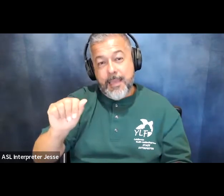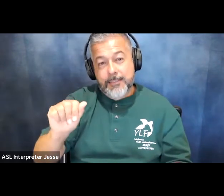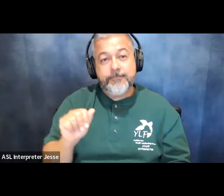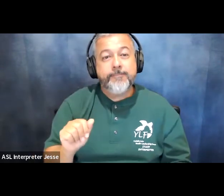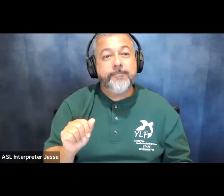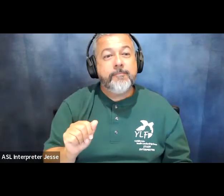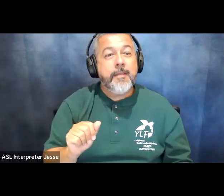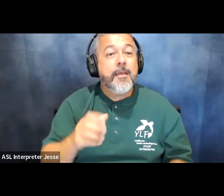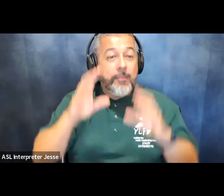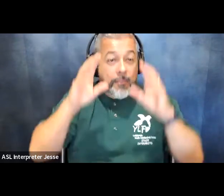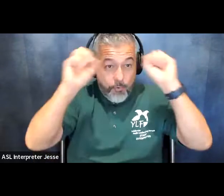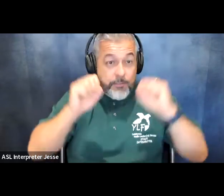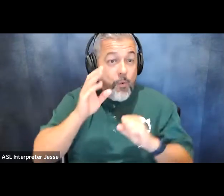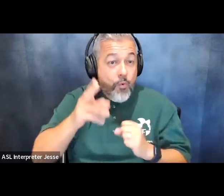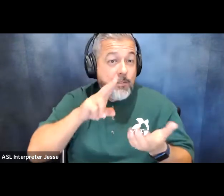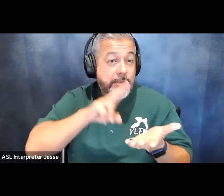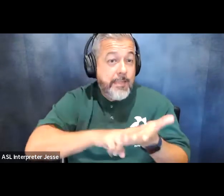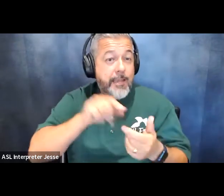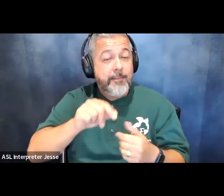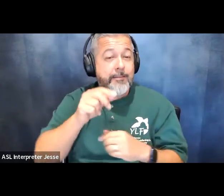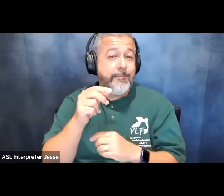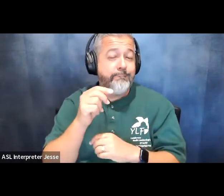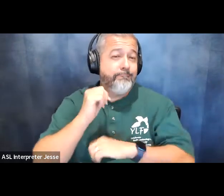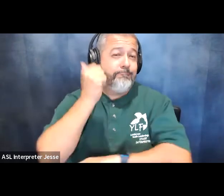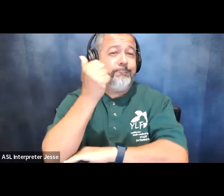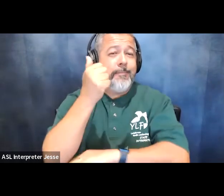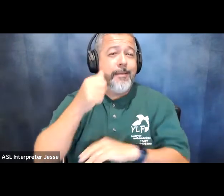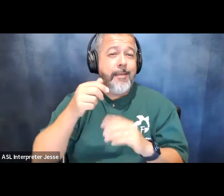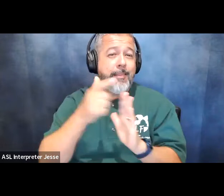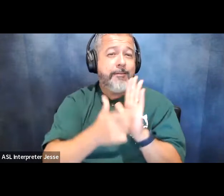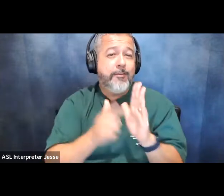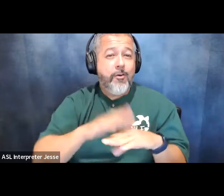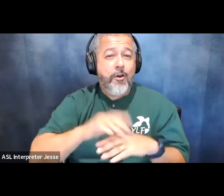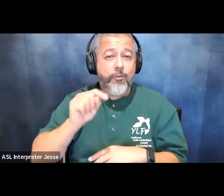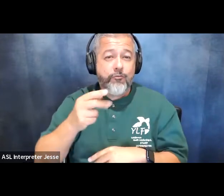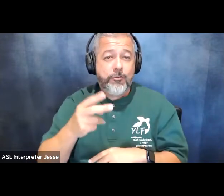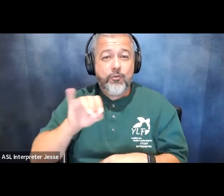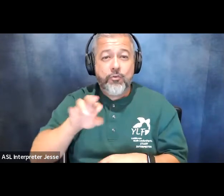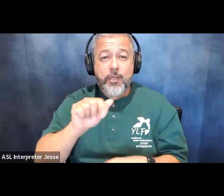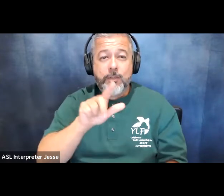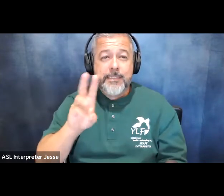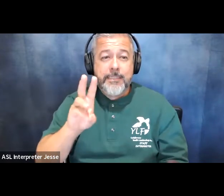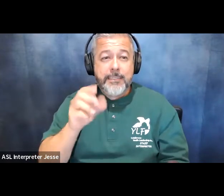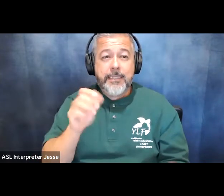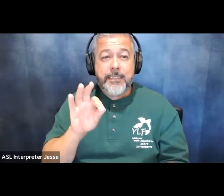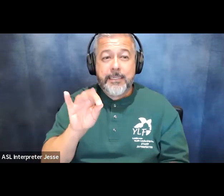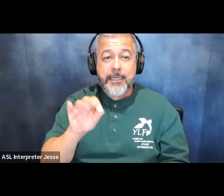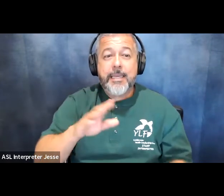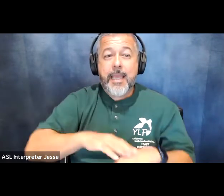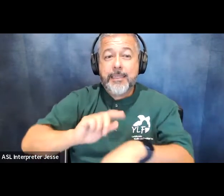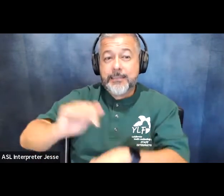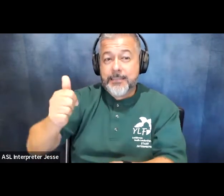the president will sign this historic legislation on thursday july 26 1990 at 10 a.m on the south